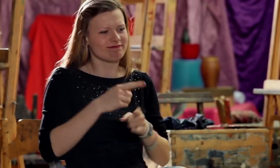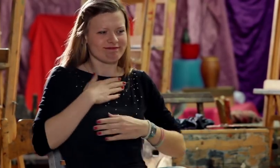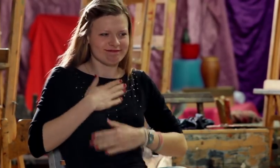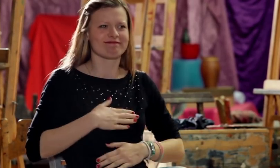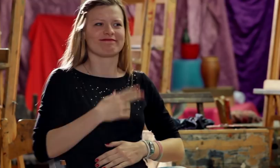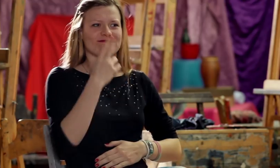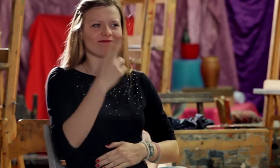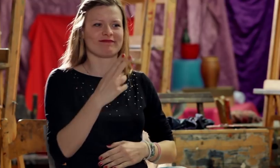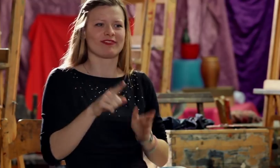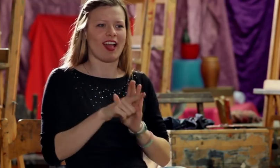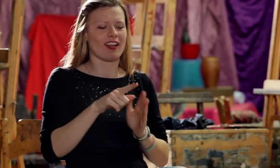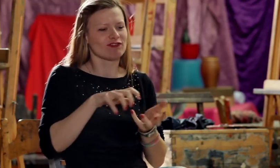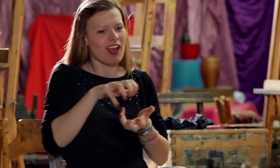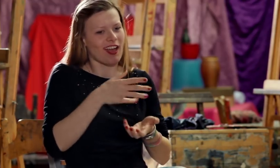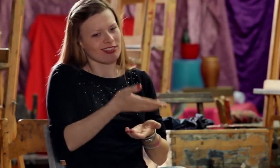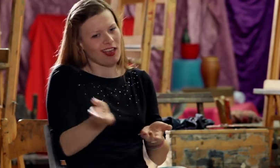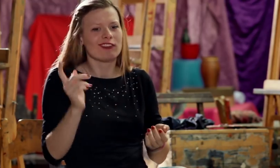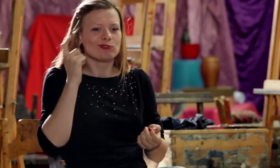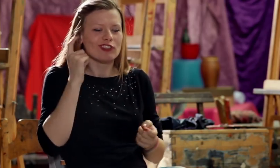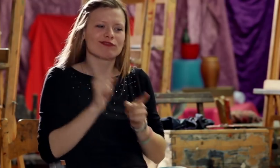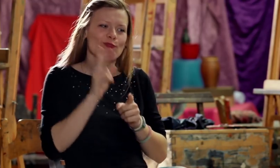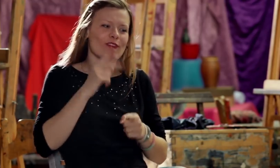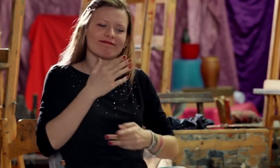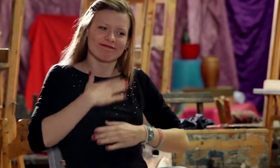I want to give to the Deaf and to those who hear a piece of me;